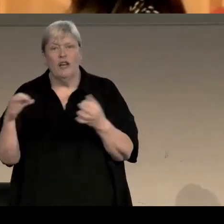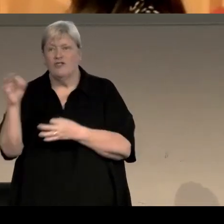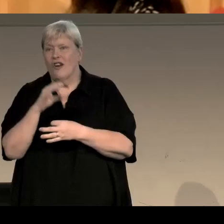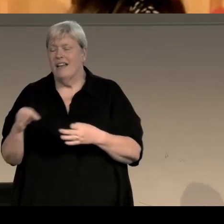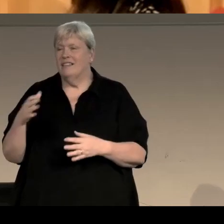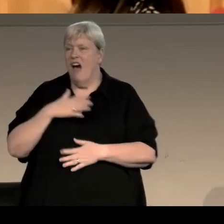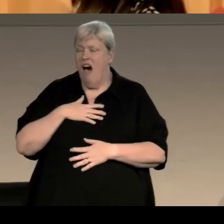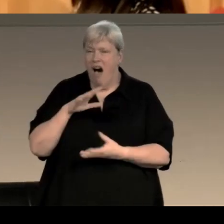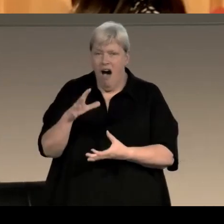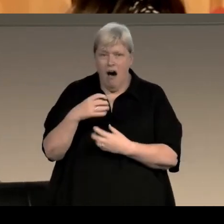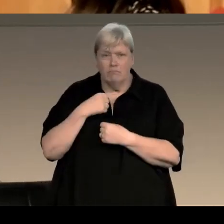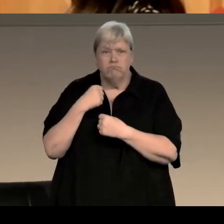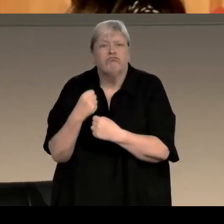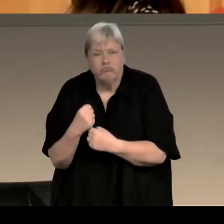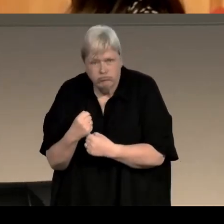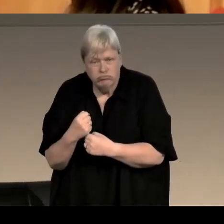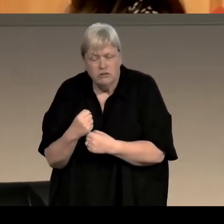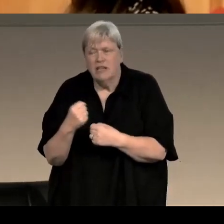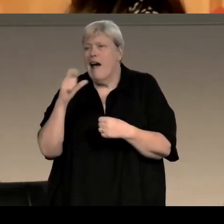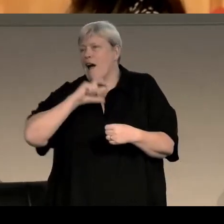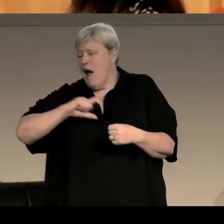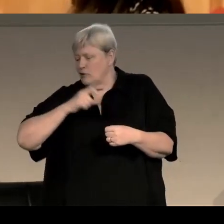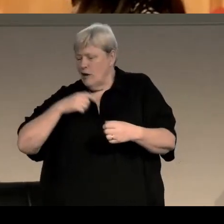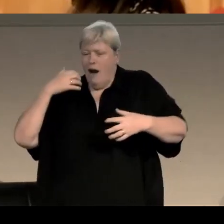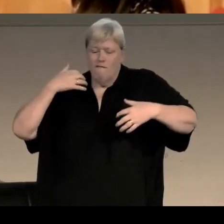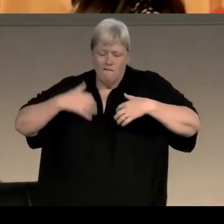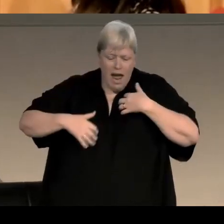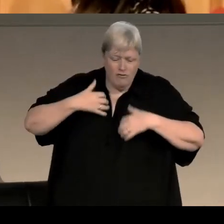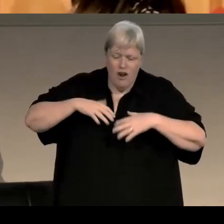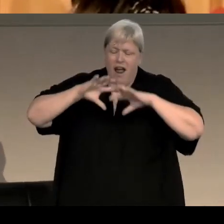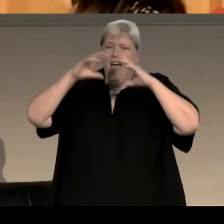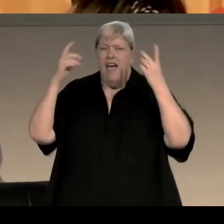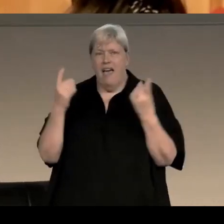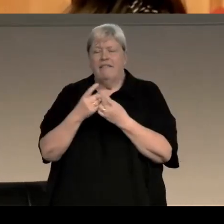captivated by it - the characters, the adventure, and then I went away and read the book and that